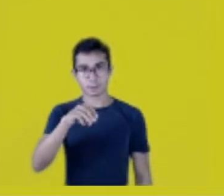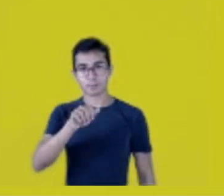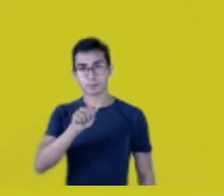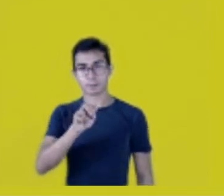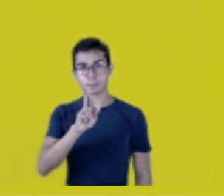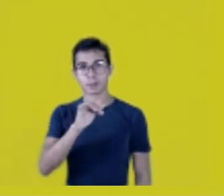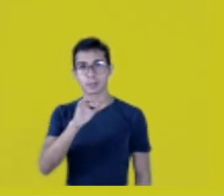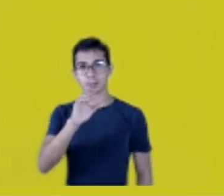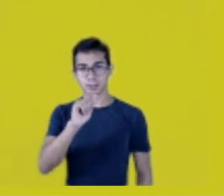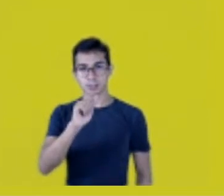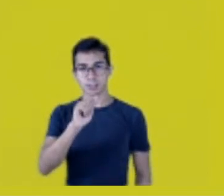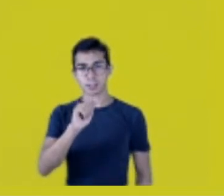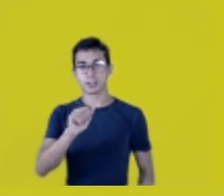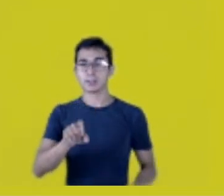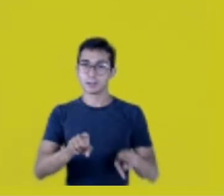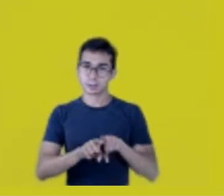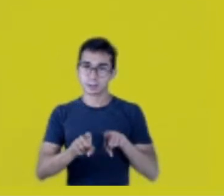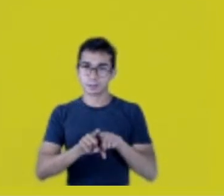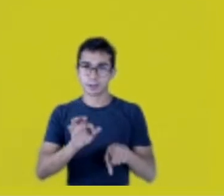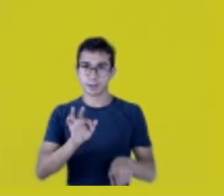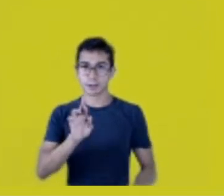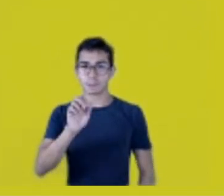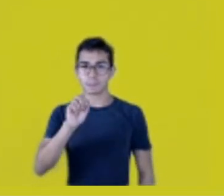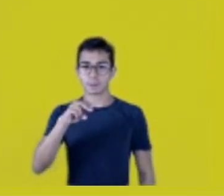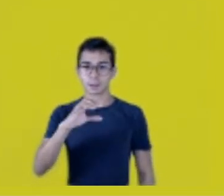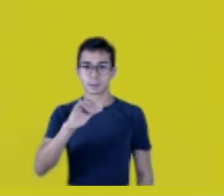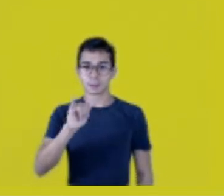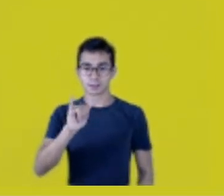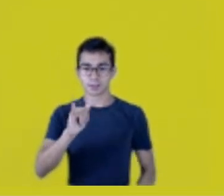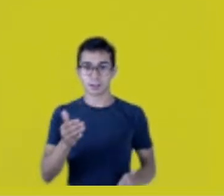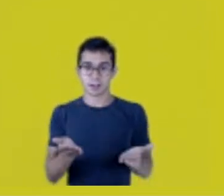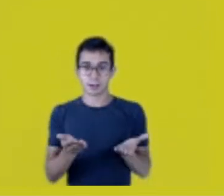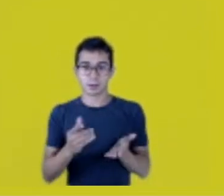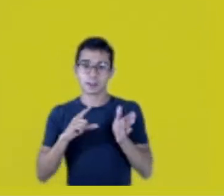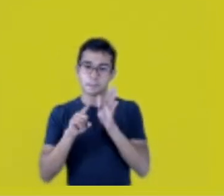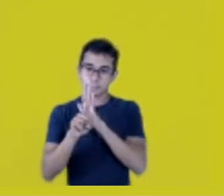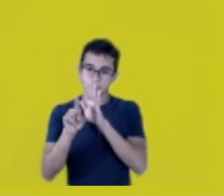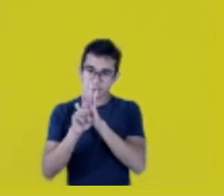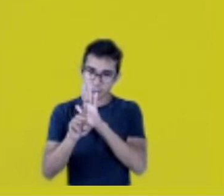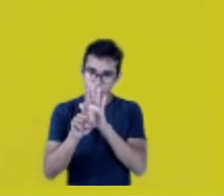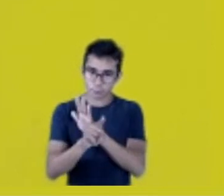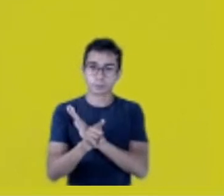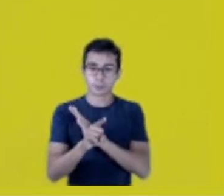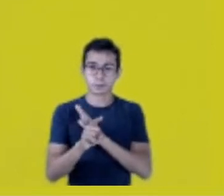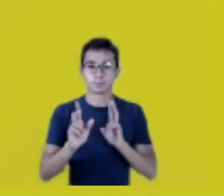We’ll move on to a few more questions that were asked.